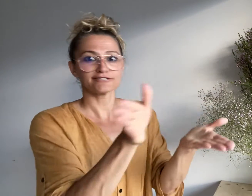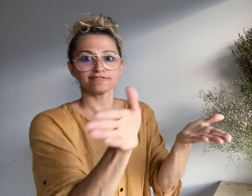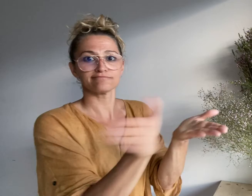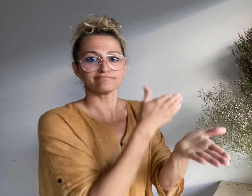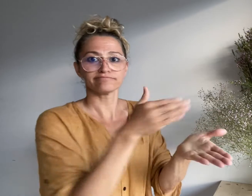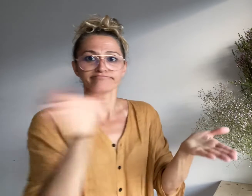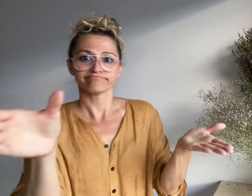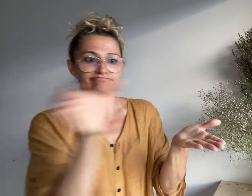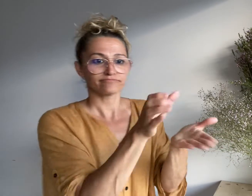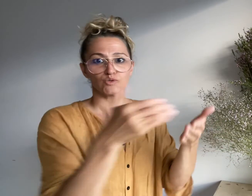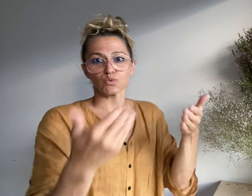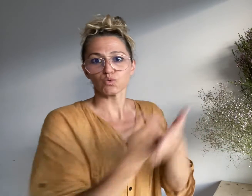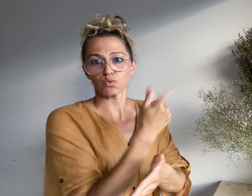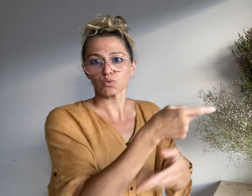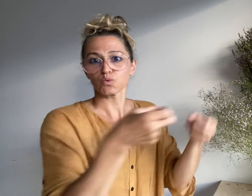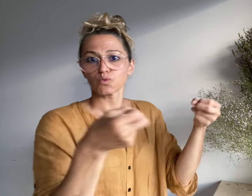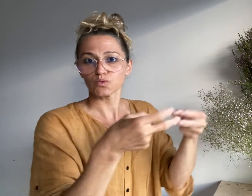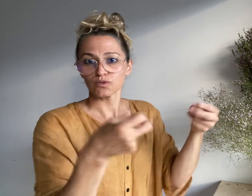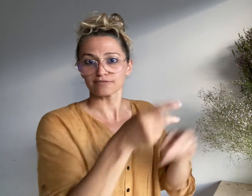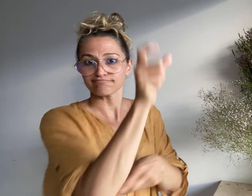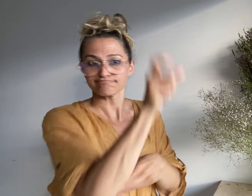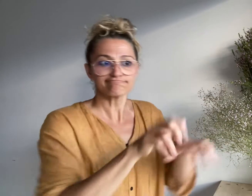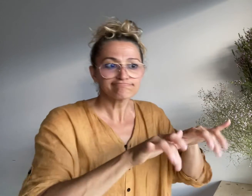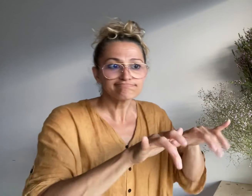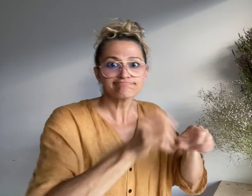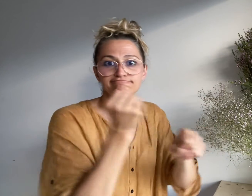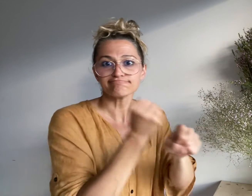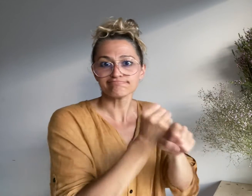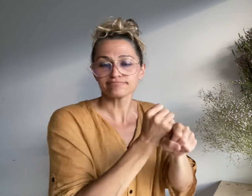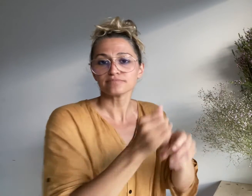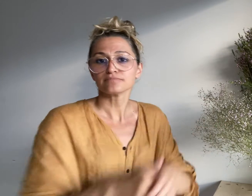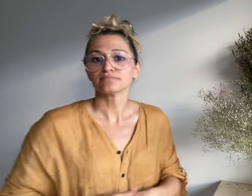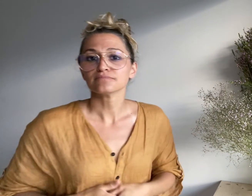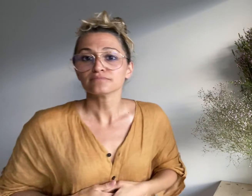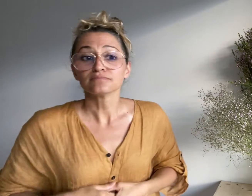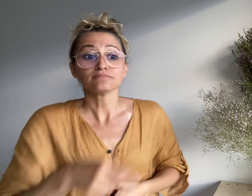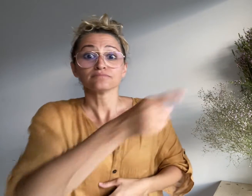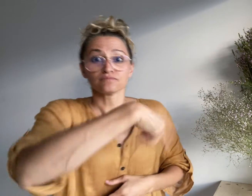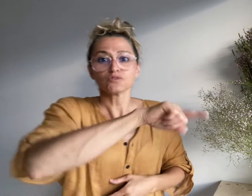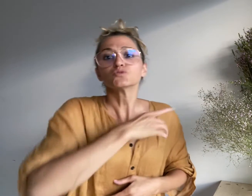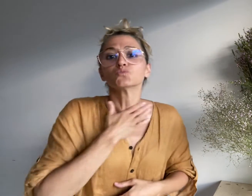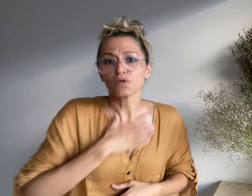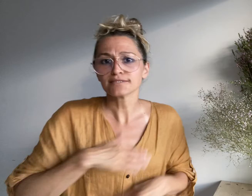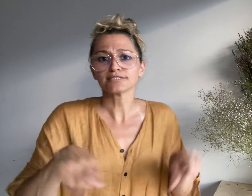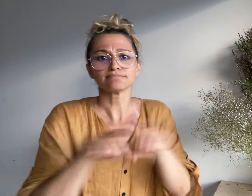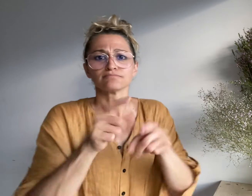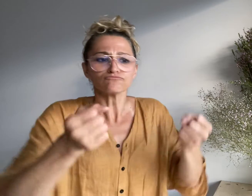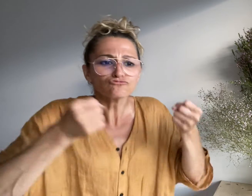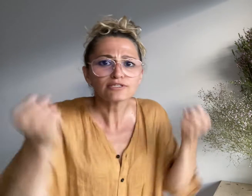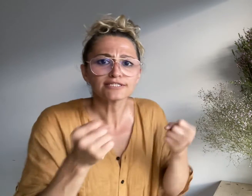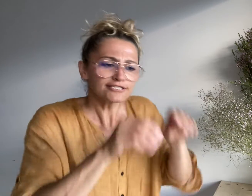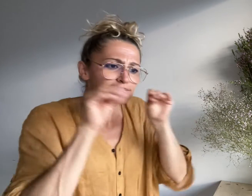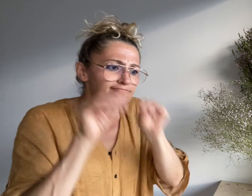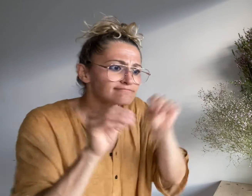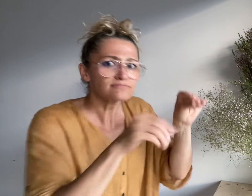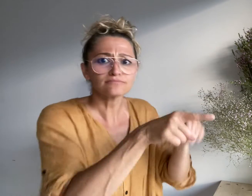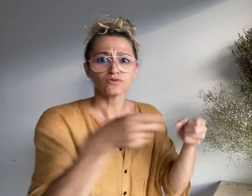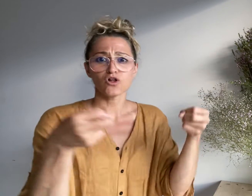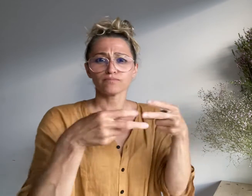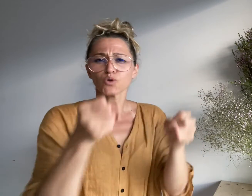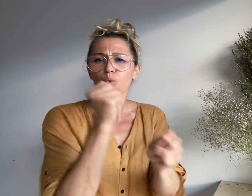is being replaced. They also would train their captioning